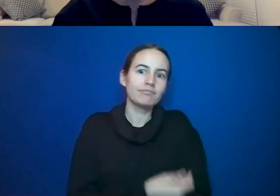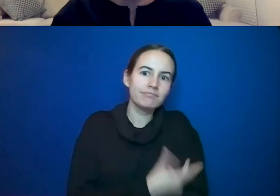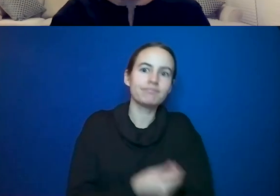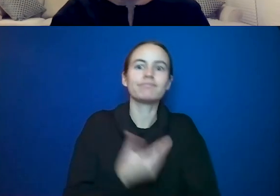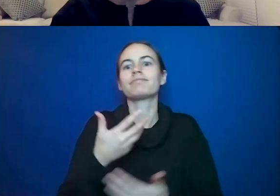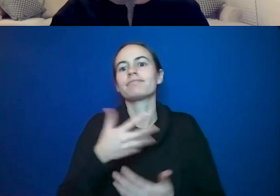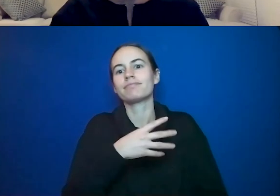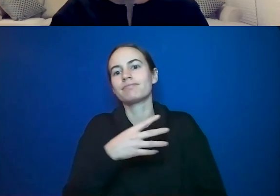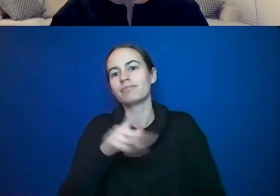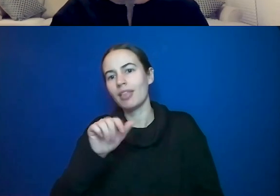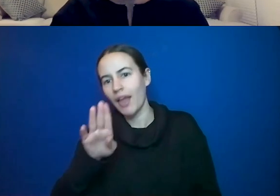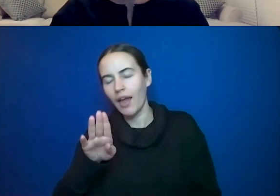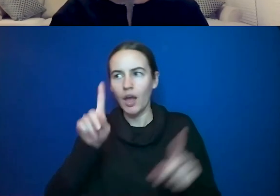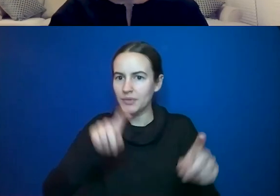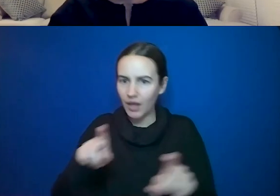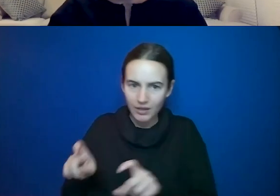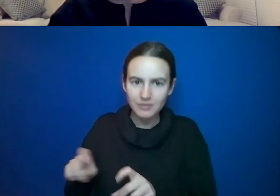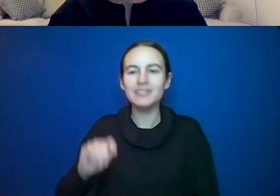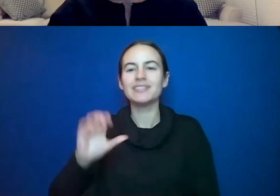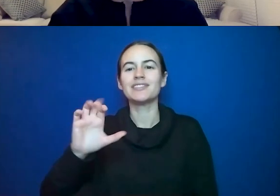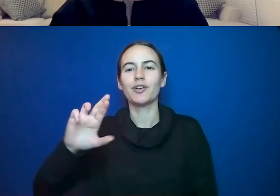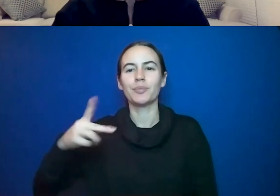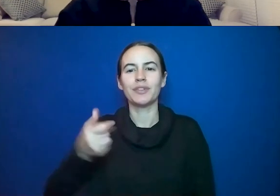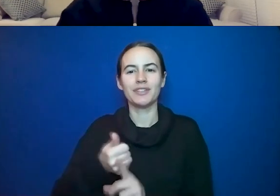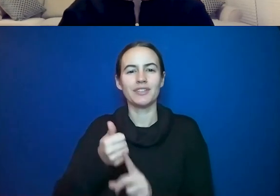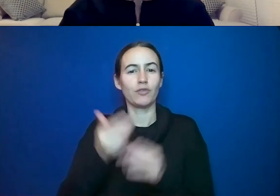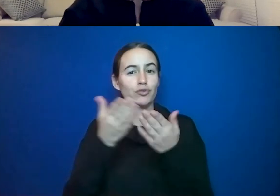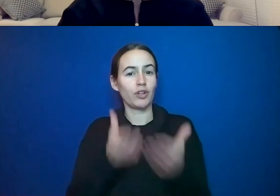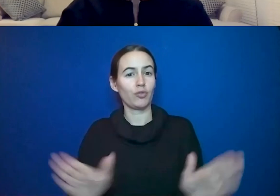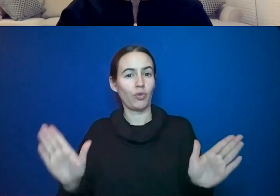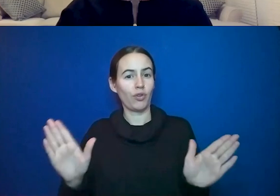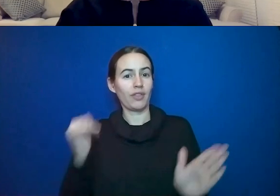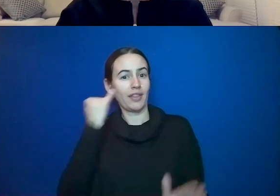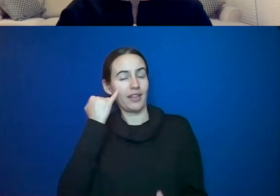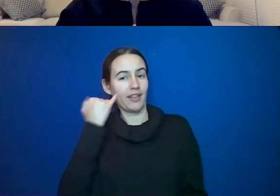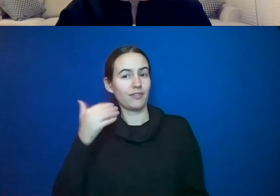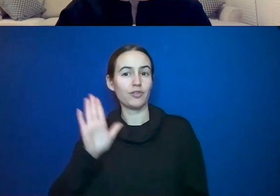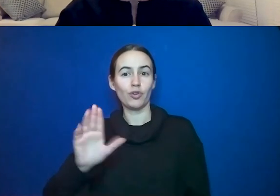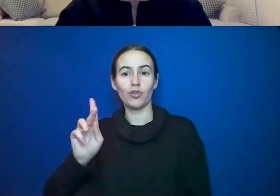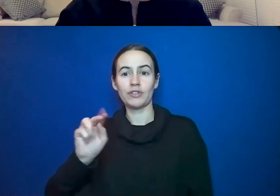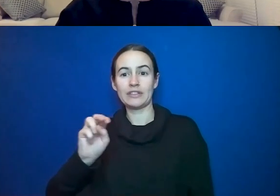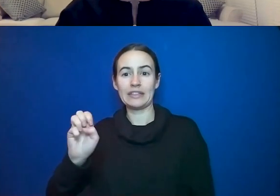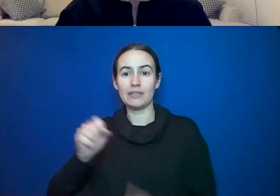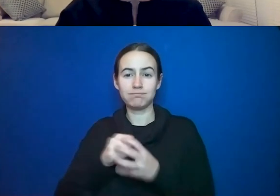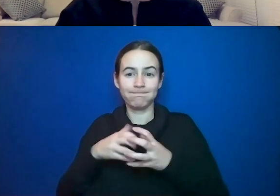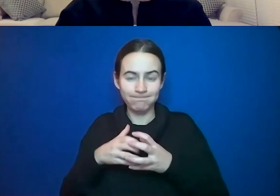CRP is general, if you come in with an pneumonia your CRP is